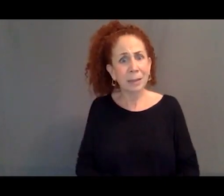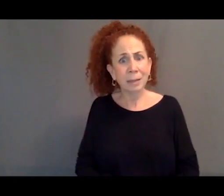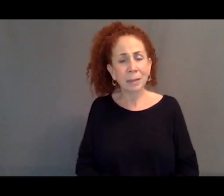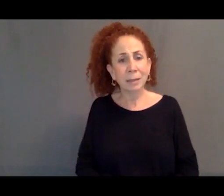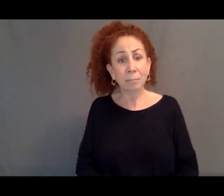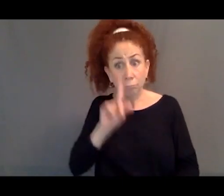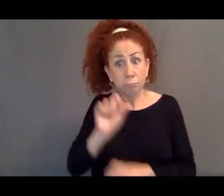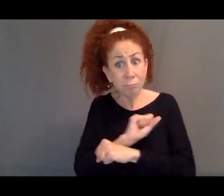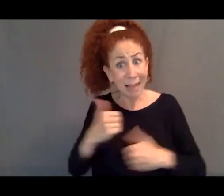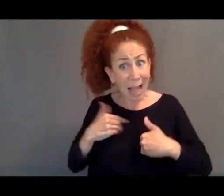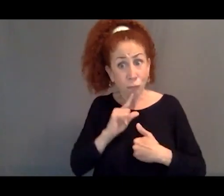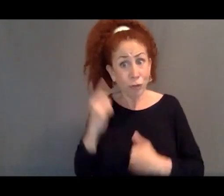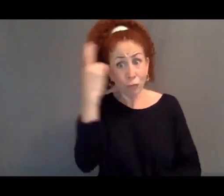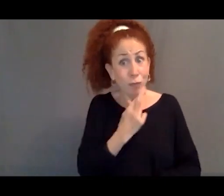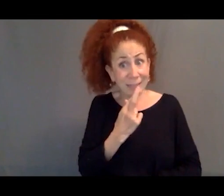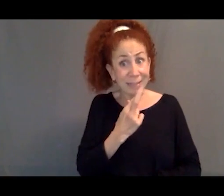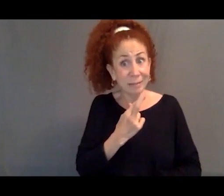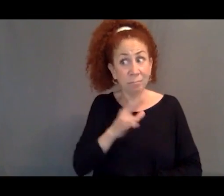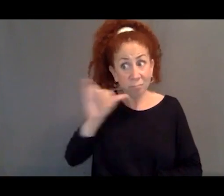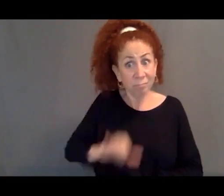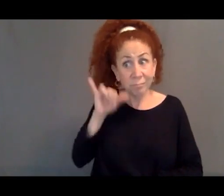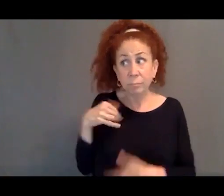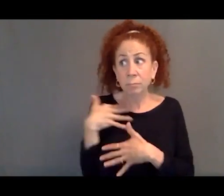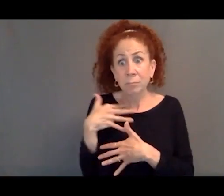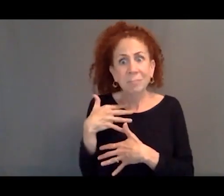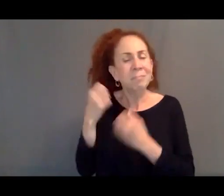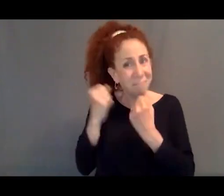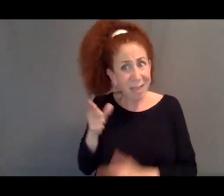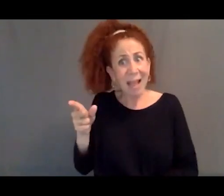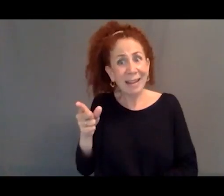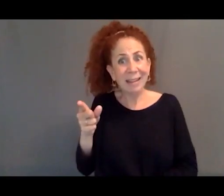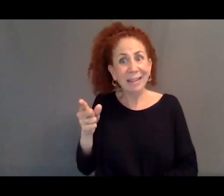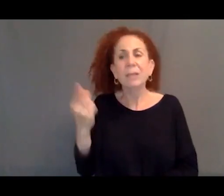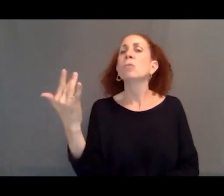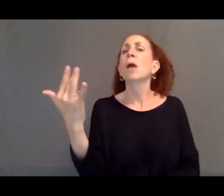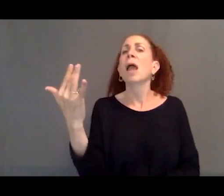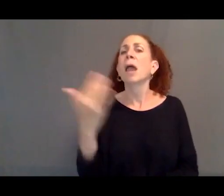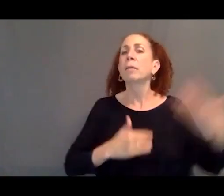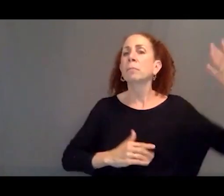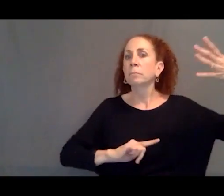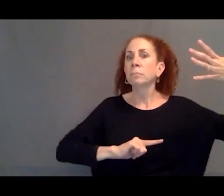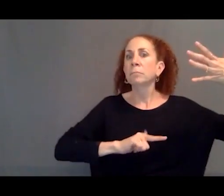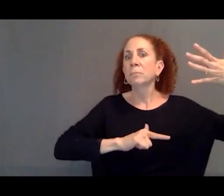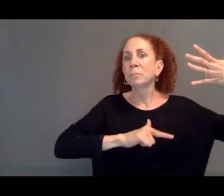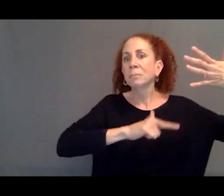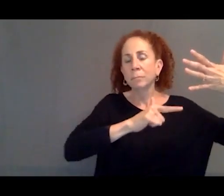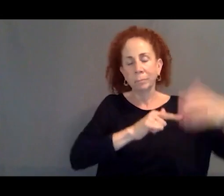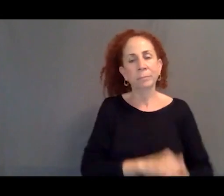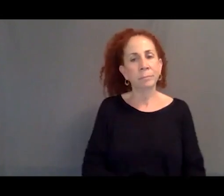is real, which many of the cases are, they are not allowed entry. Hi.